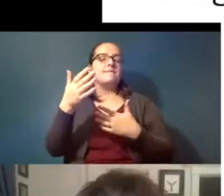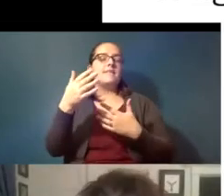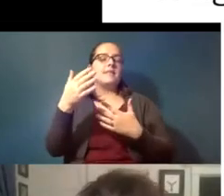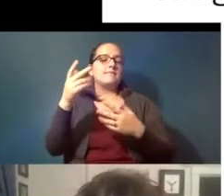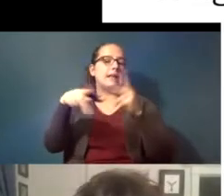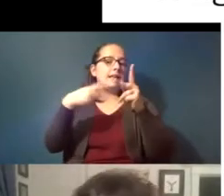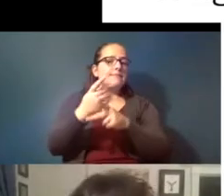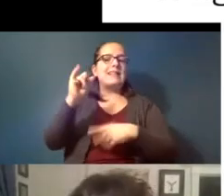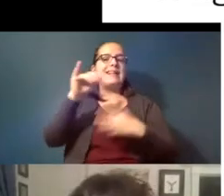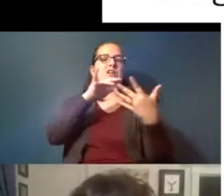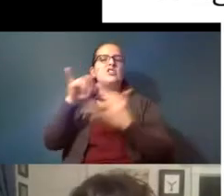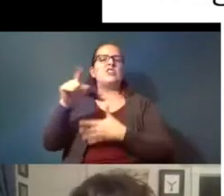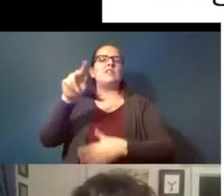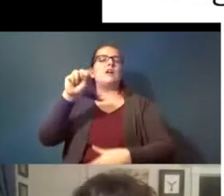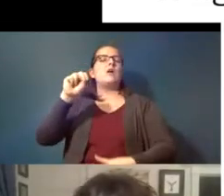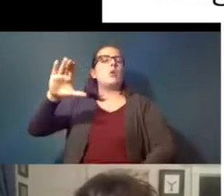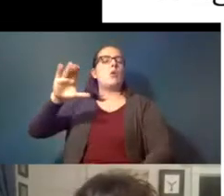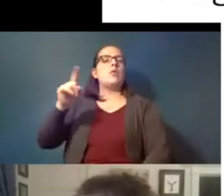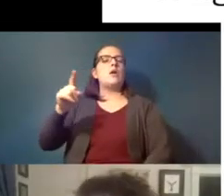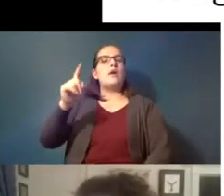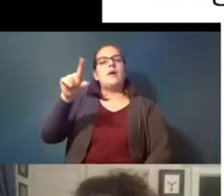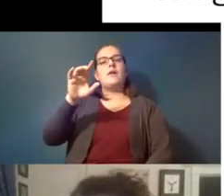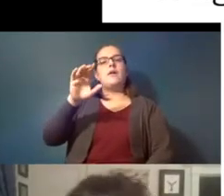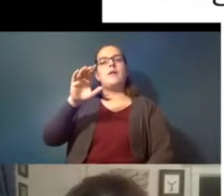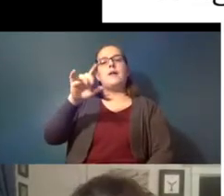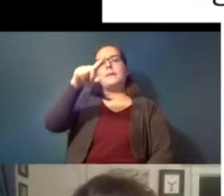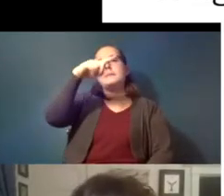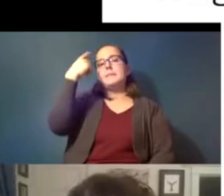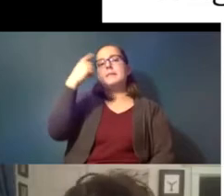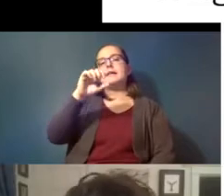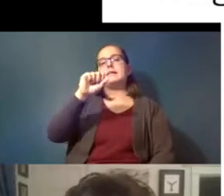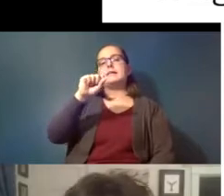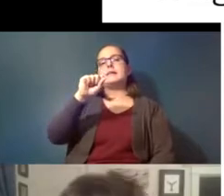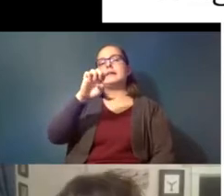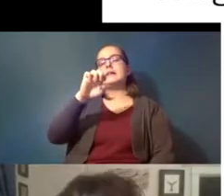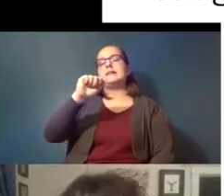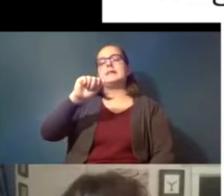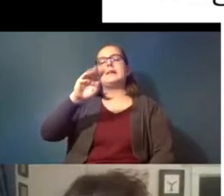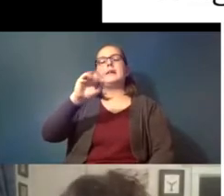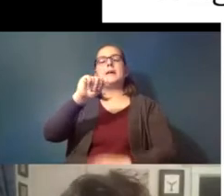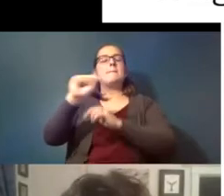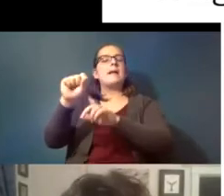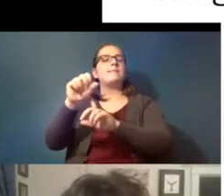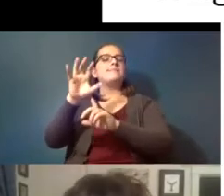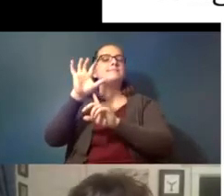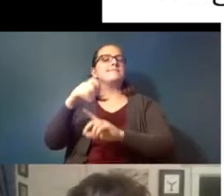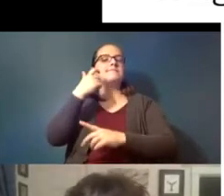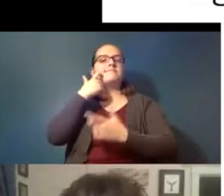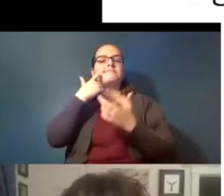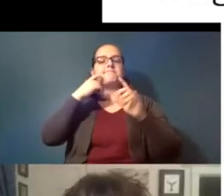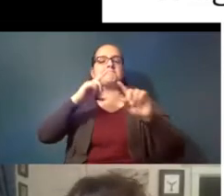in north carolina on black sea bass and these were sea bass that were sampled from off the coast of